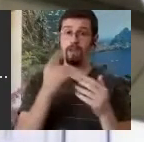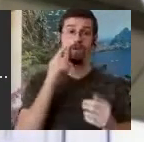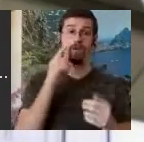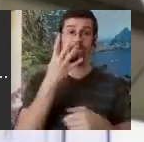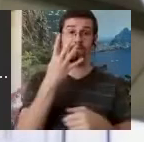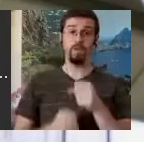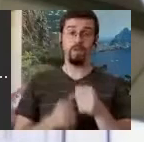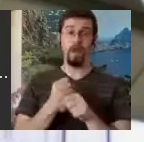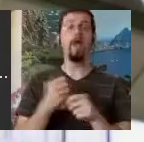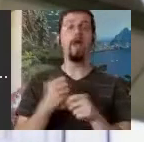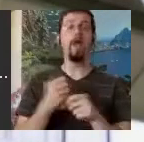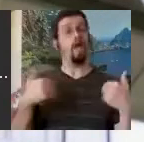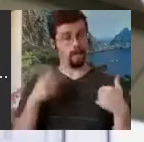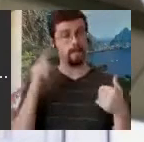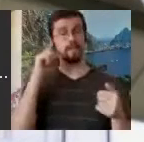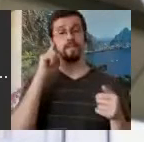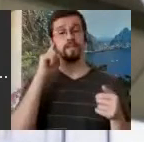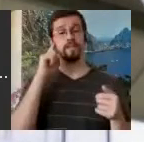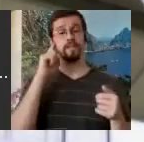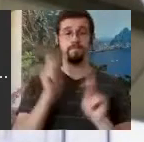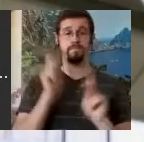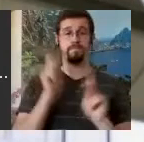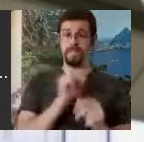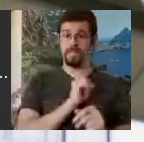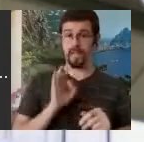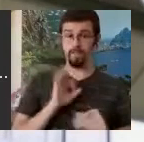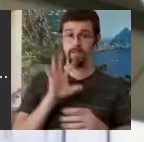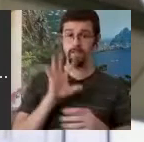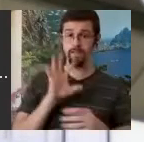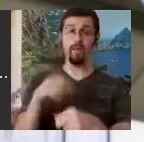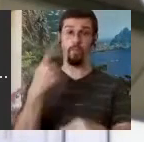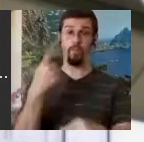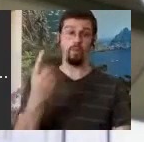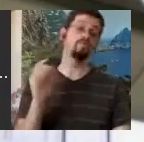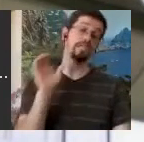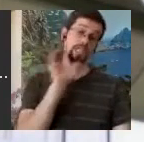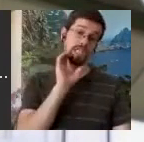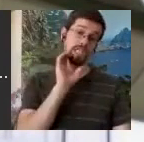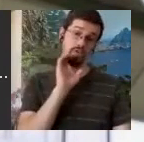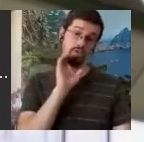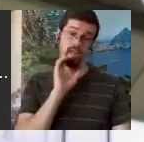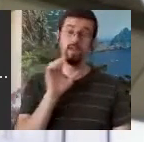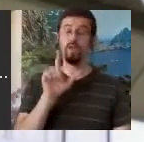as well. One of them was Lucinda O'Grady Batch who is now named Lucinda O'Grady